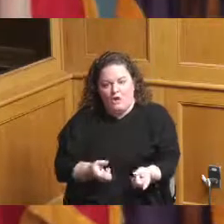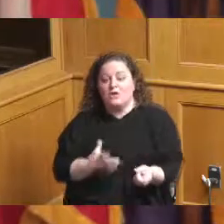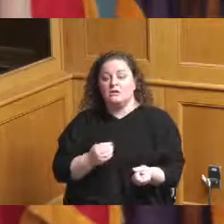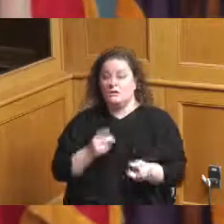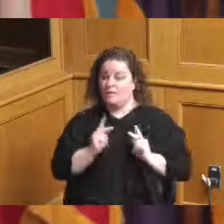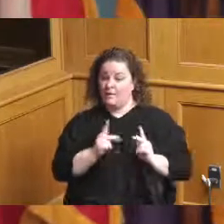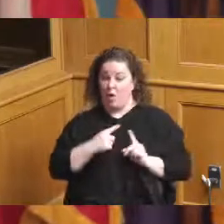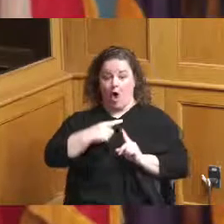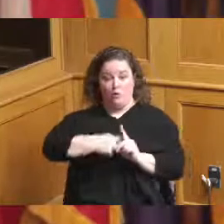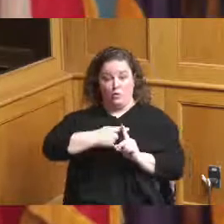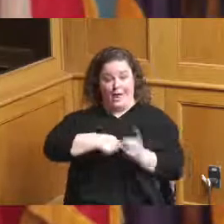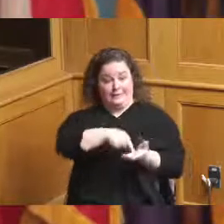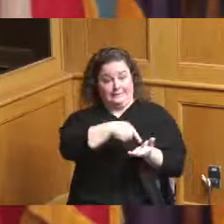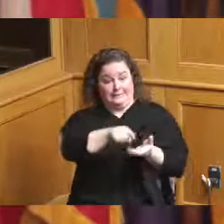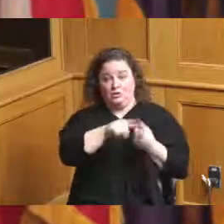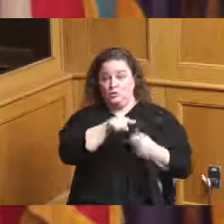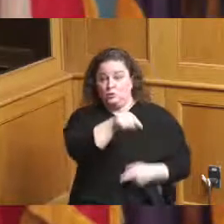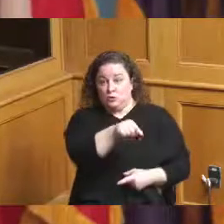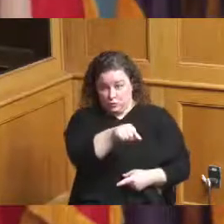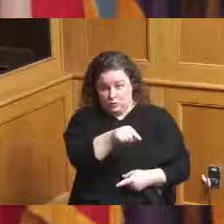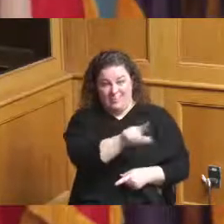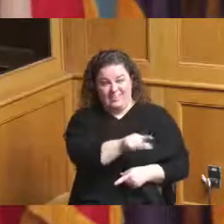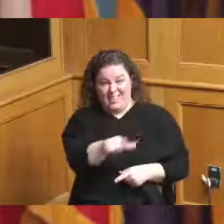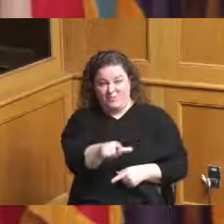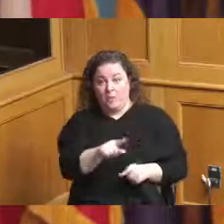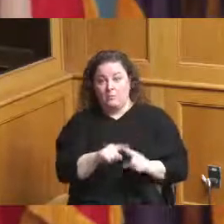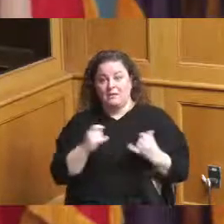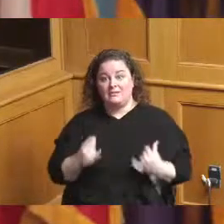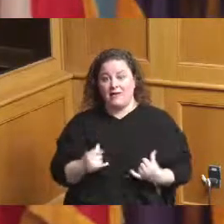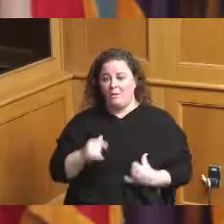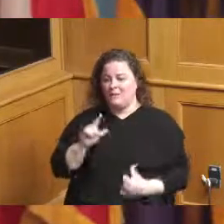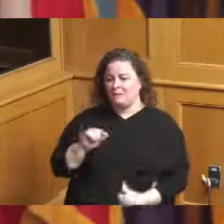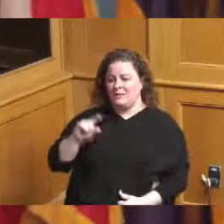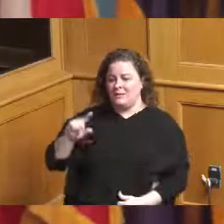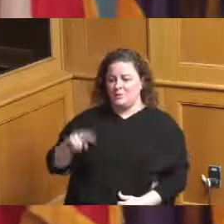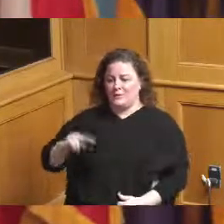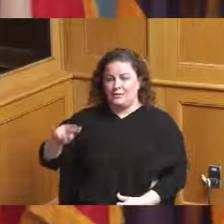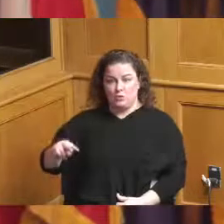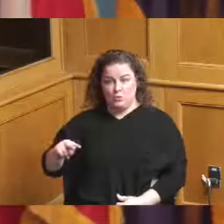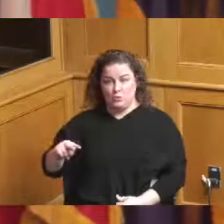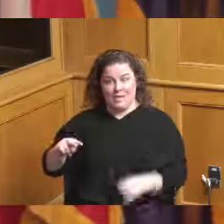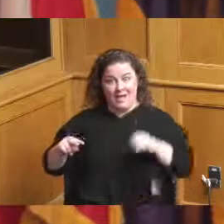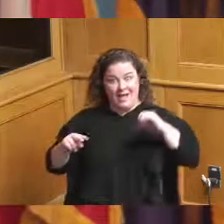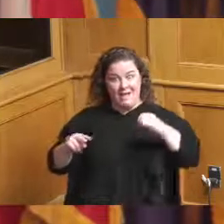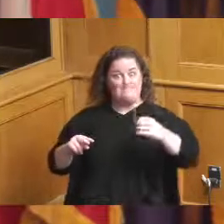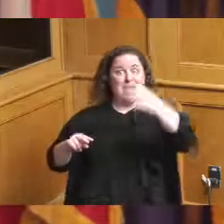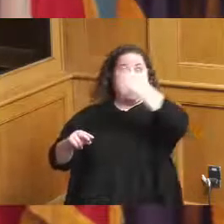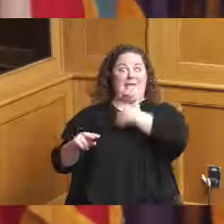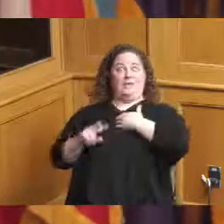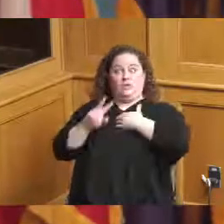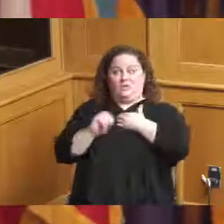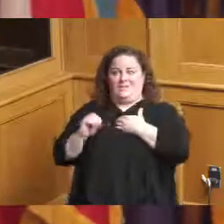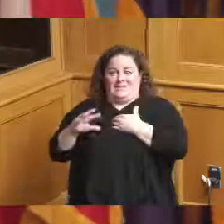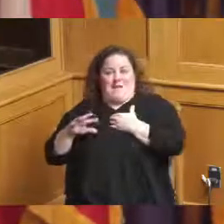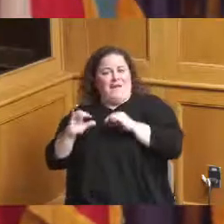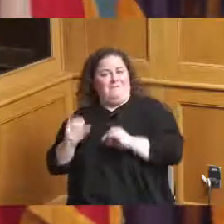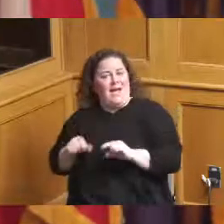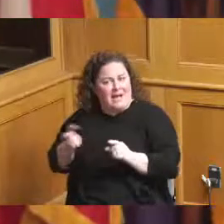and what I'm trying to push now we're in 2022. I did that in what 2005. I don't want the 2005 model